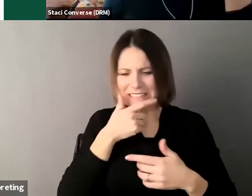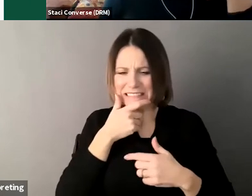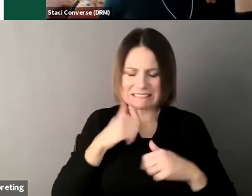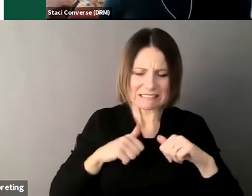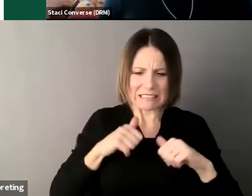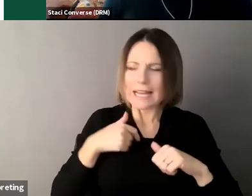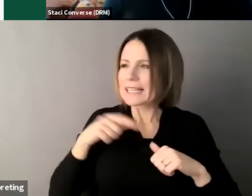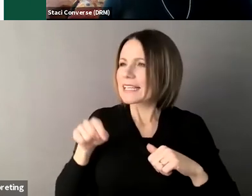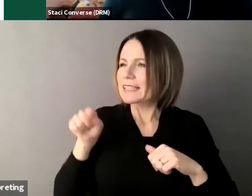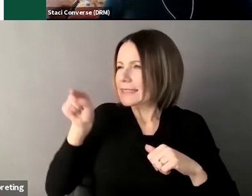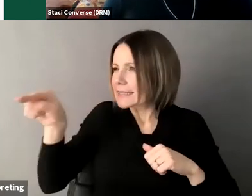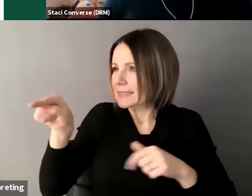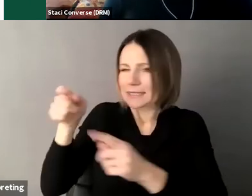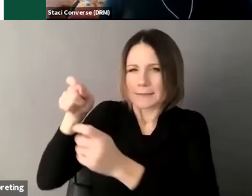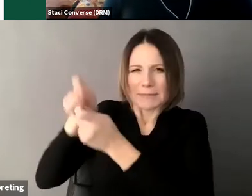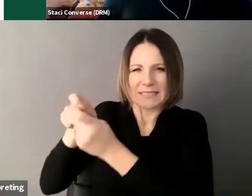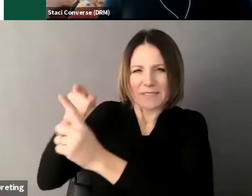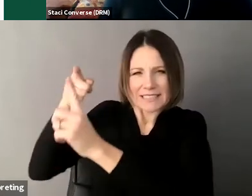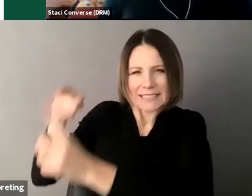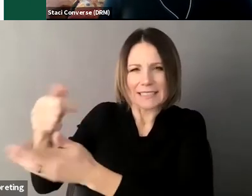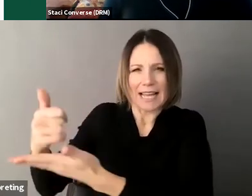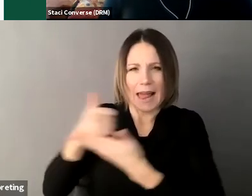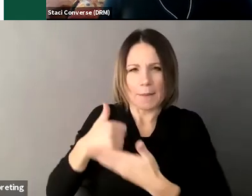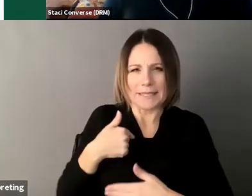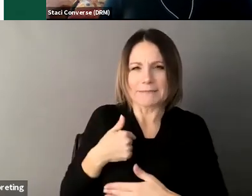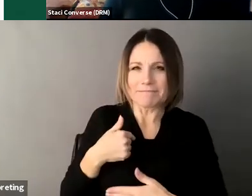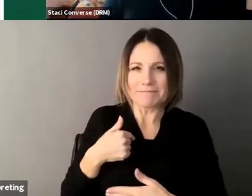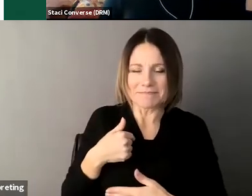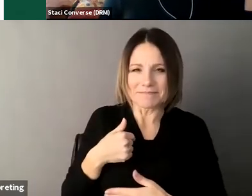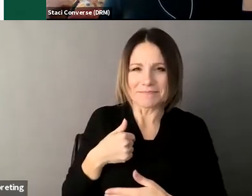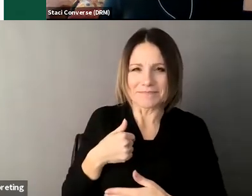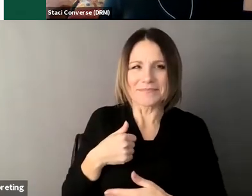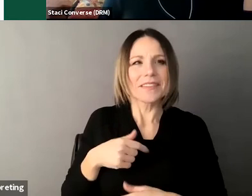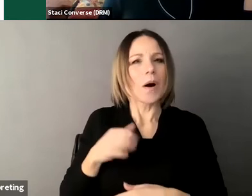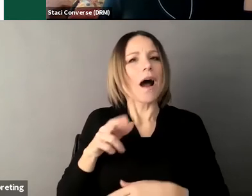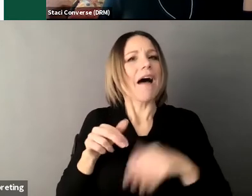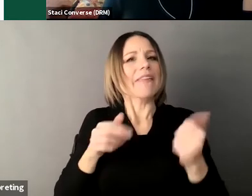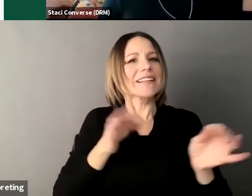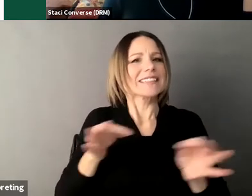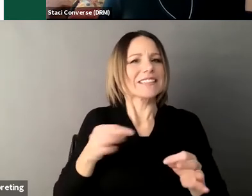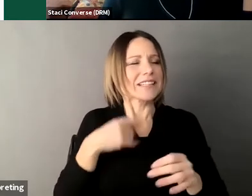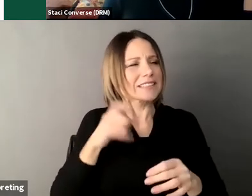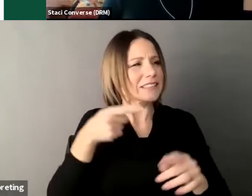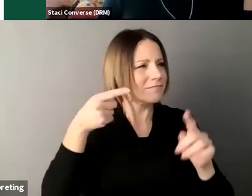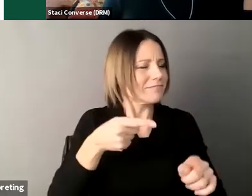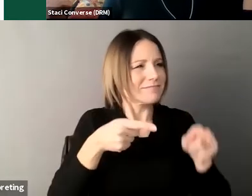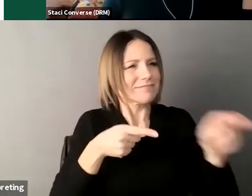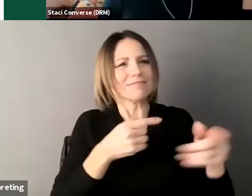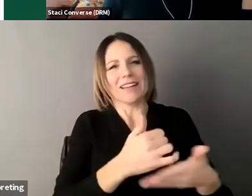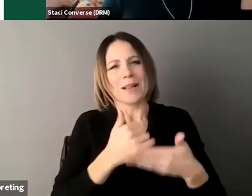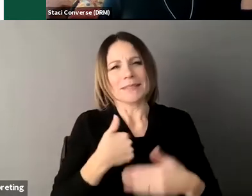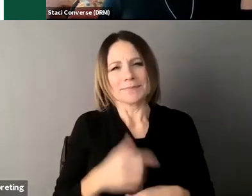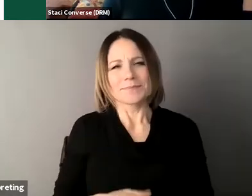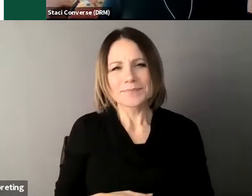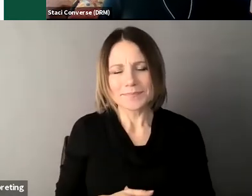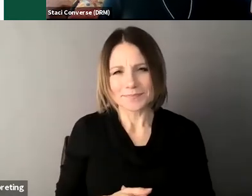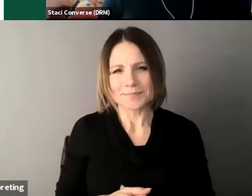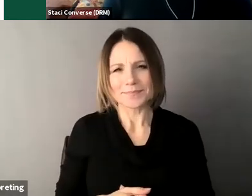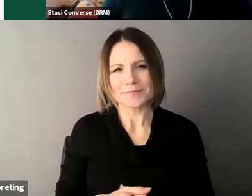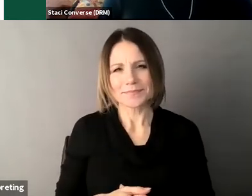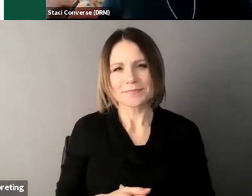right so that that last point we see that a lot so um individuals may have um frequently